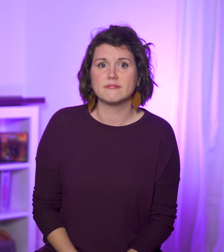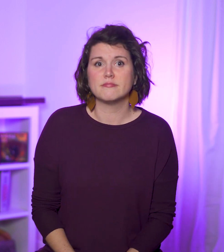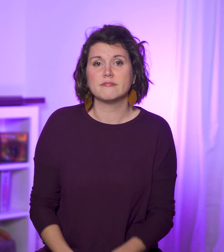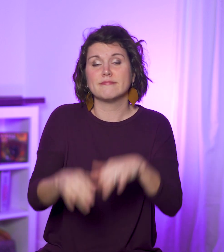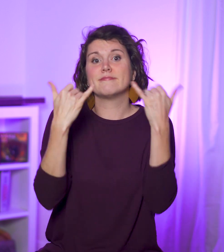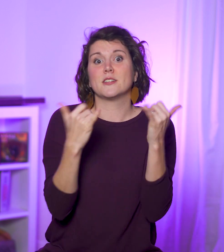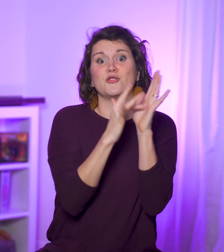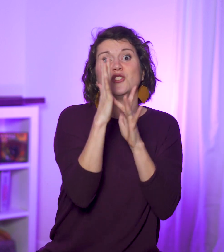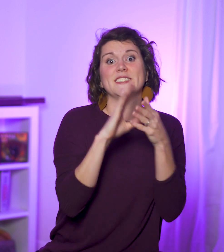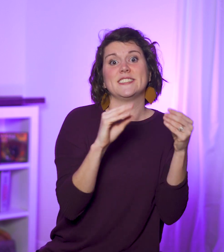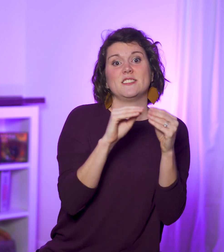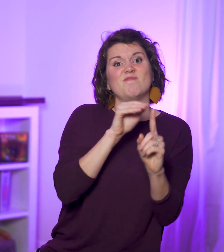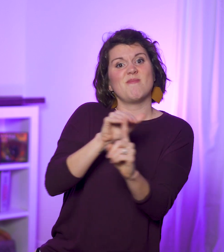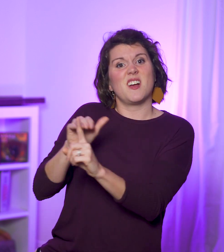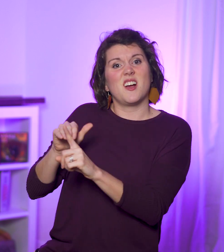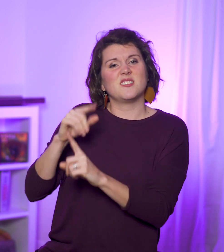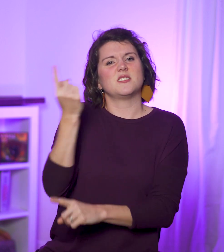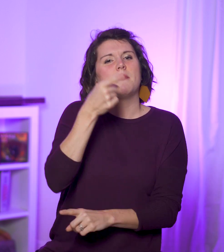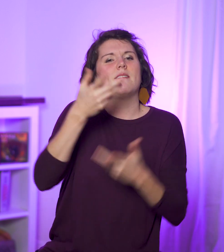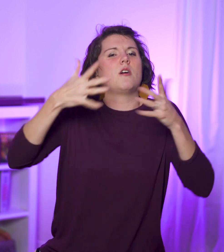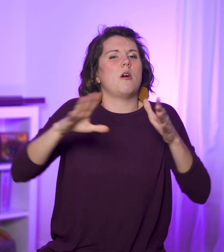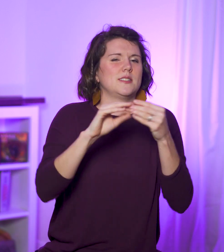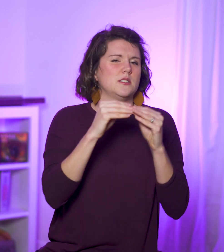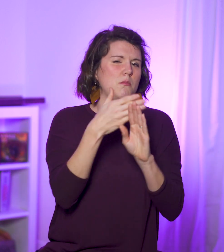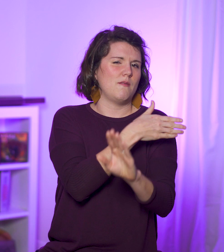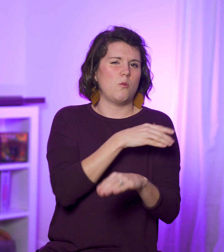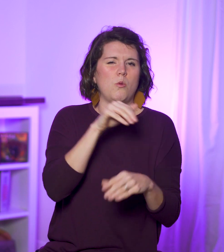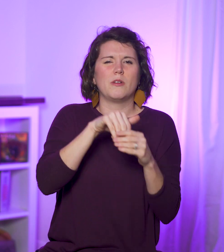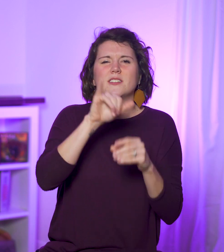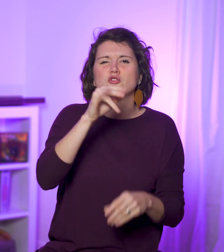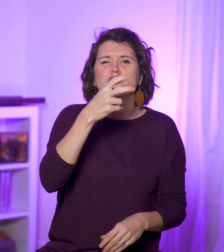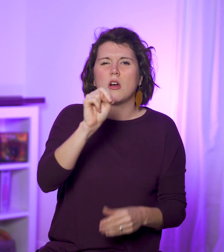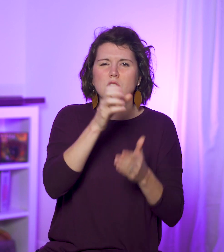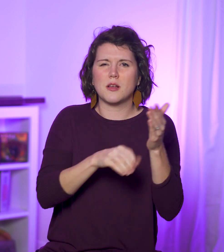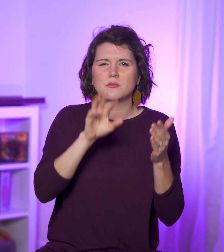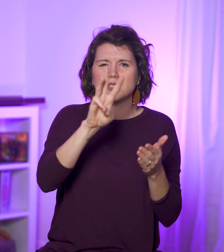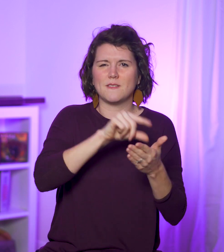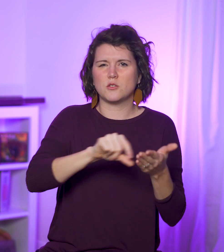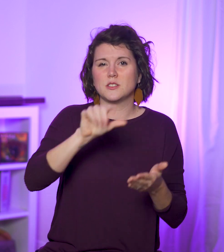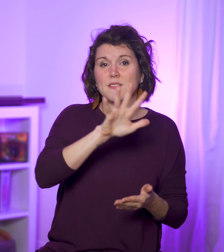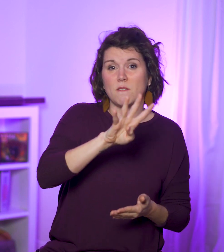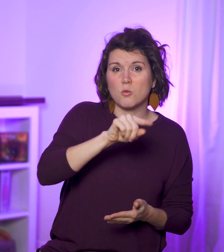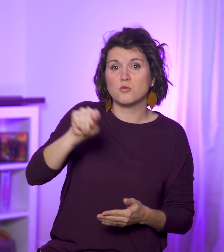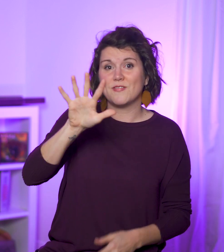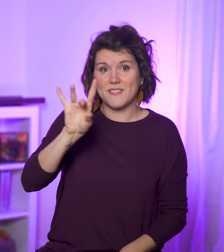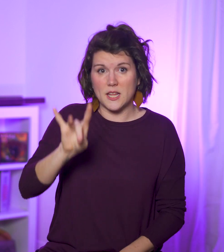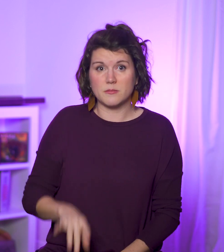Then He reminds them of something He said earlier (John 6:54-58)